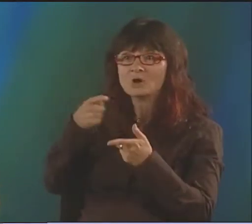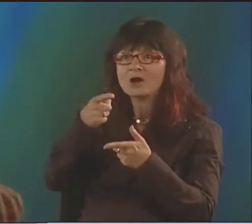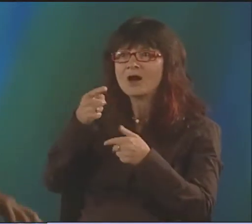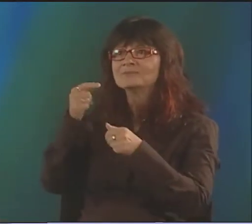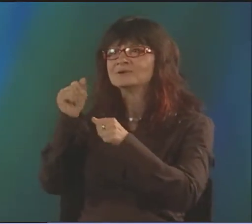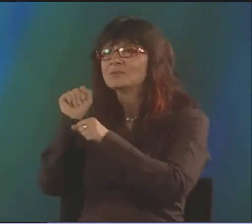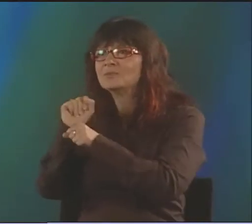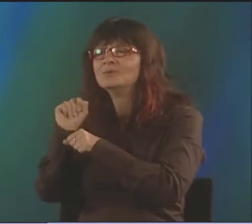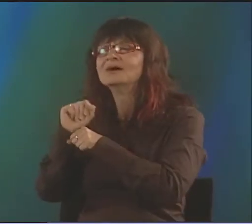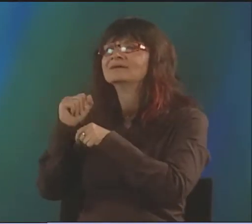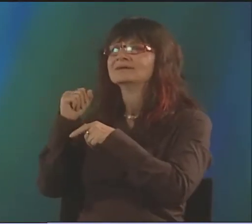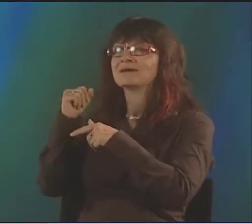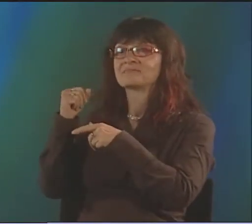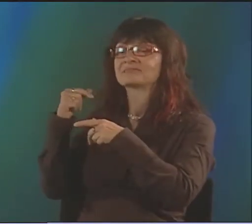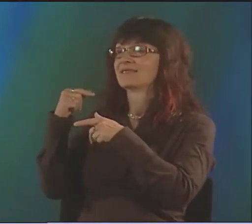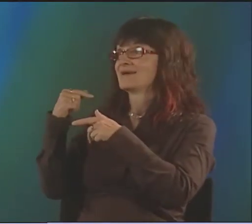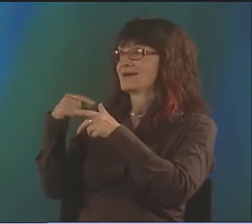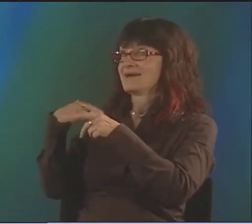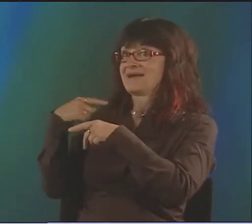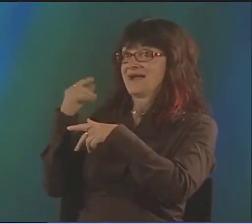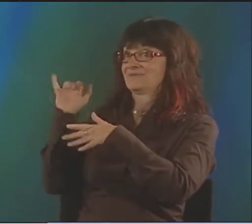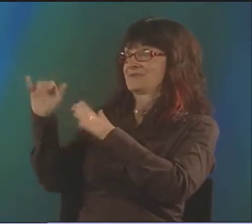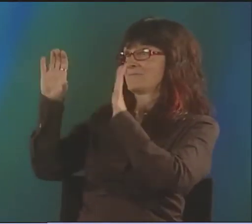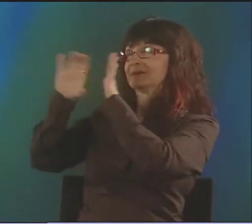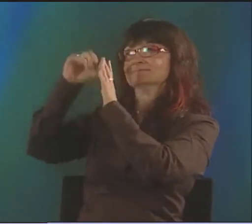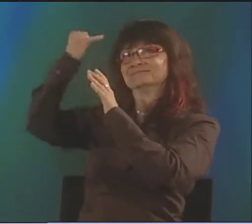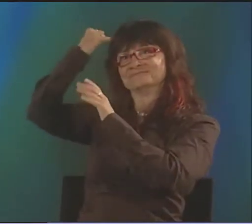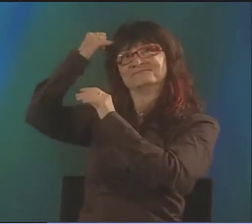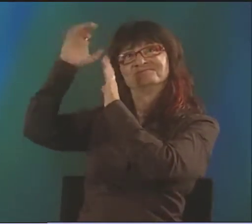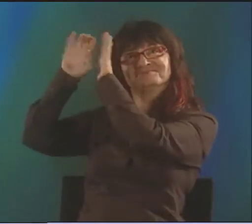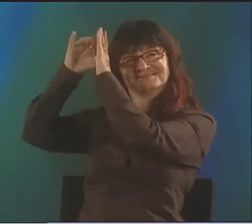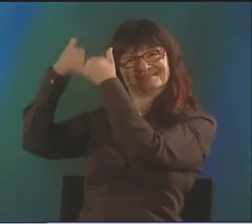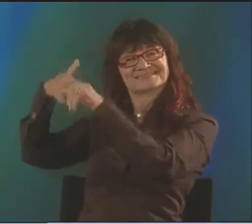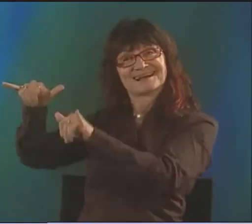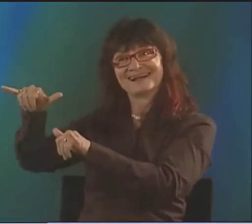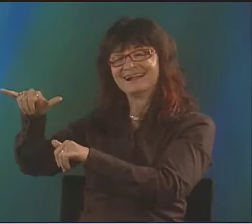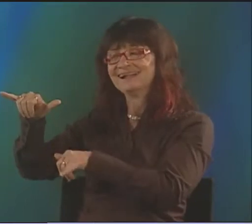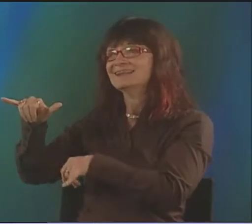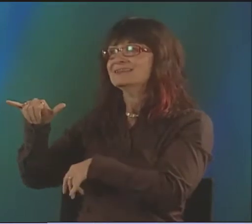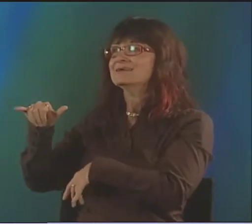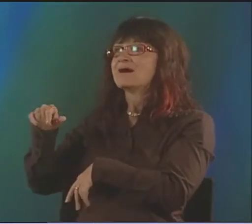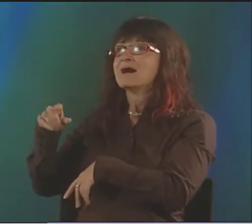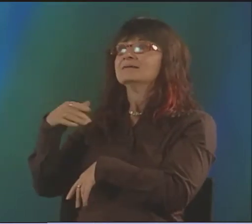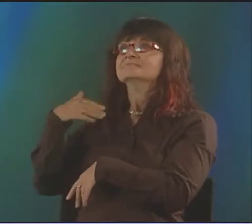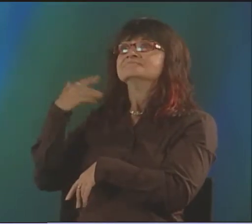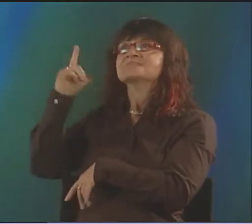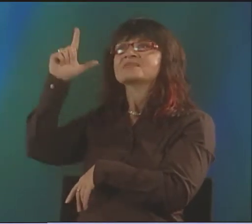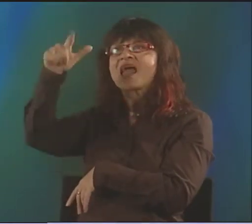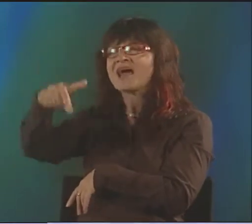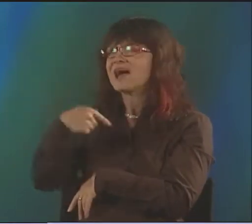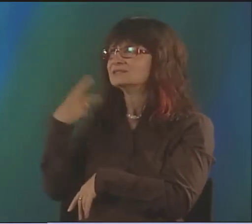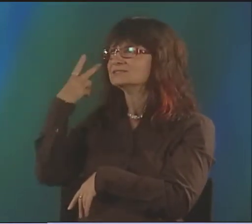I SAID YES. AND, "WHAT'S YOUR WORK LIKE?" I MEAN, I STILL HAVE THAT PICTURE IN MY MIND